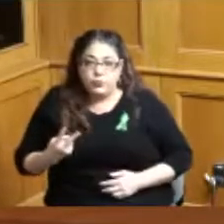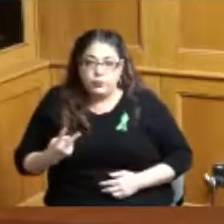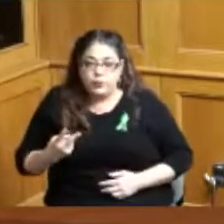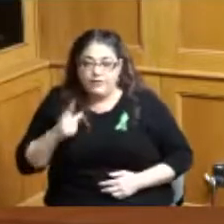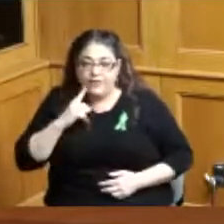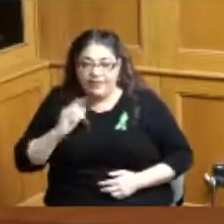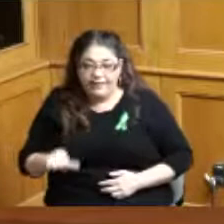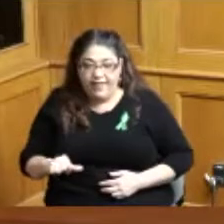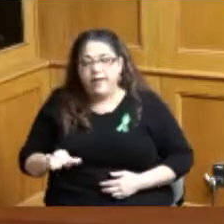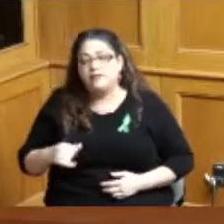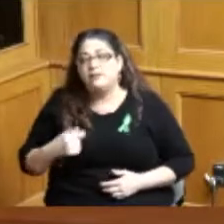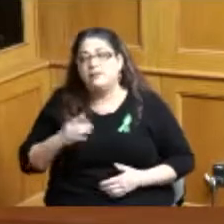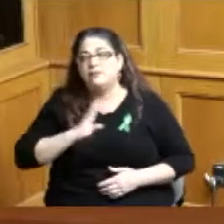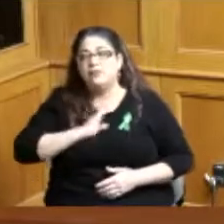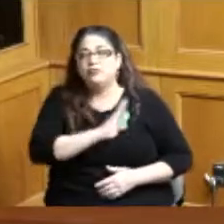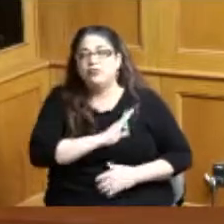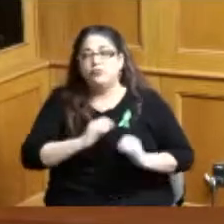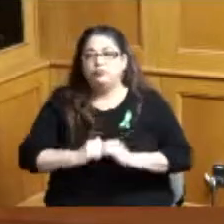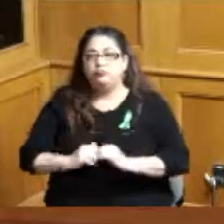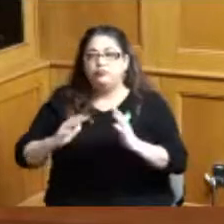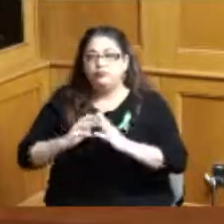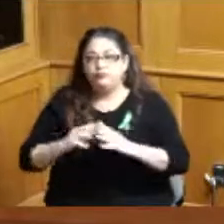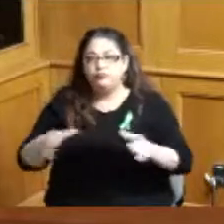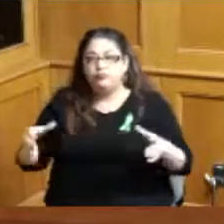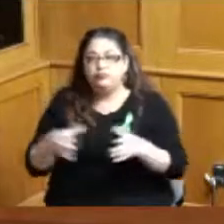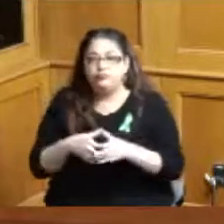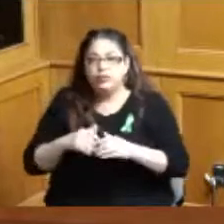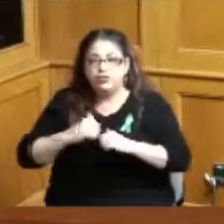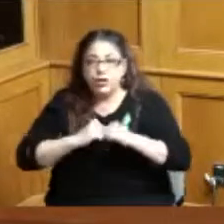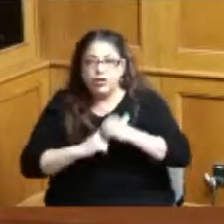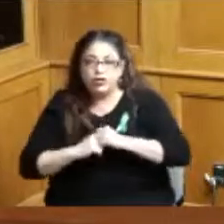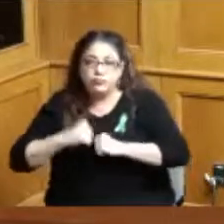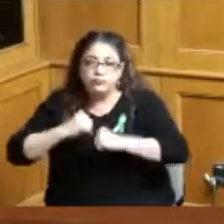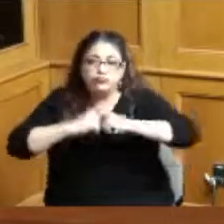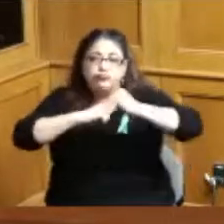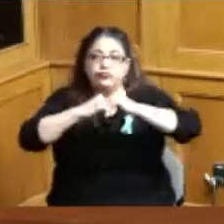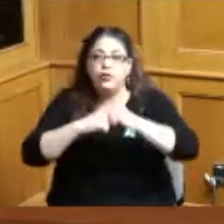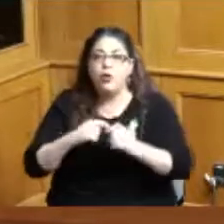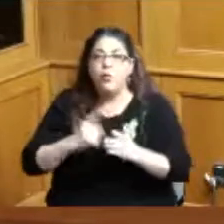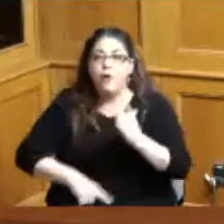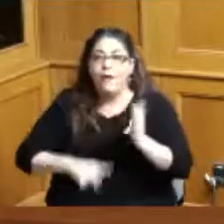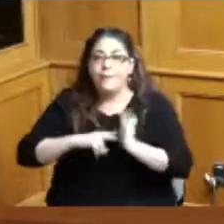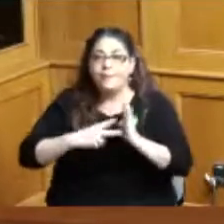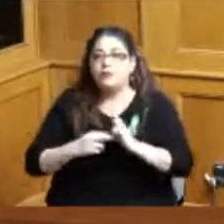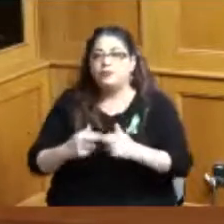a couple of months ago to put together the structure of a region two foundation today